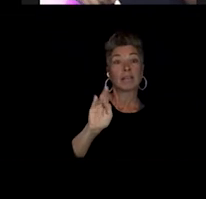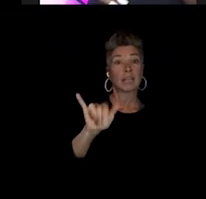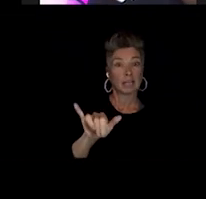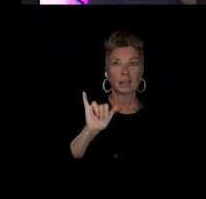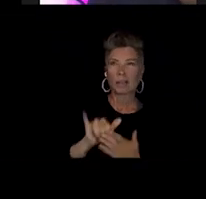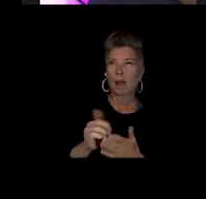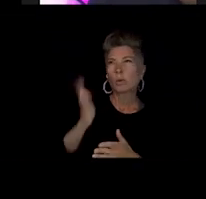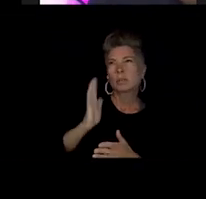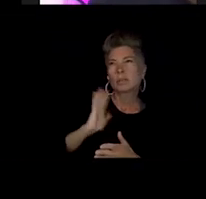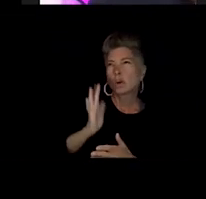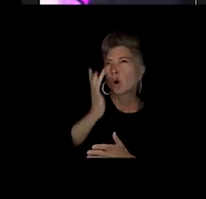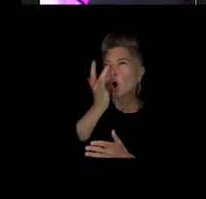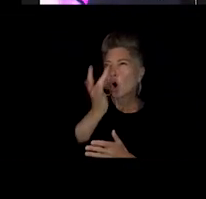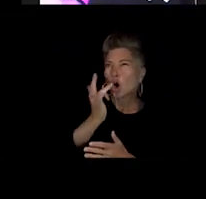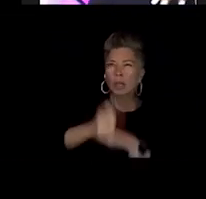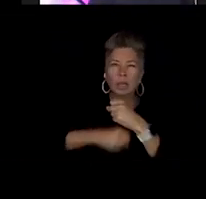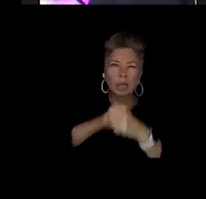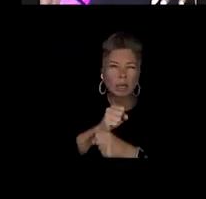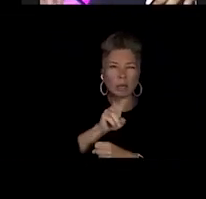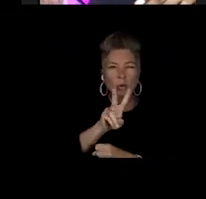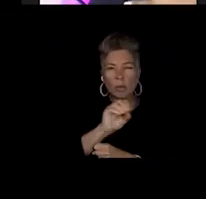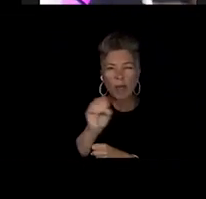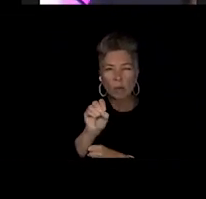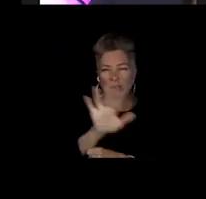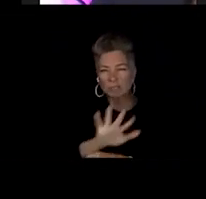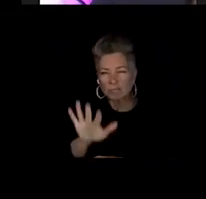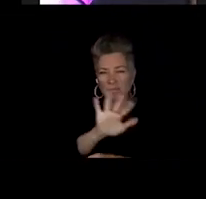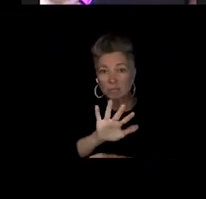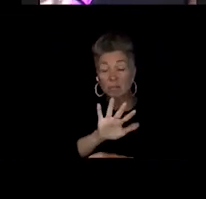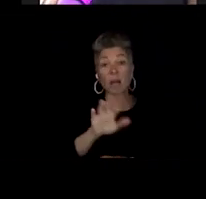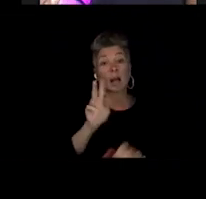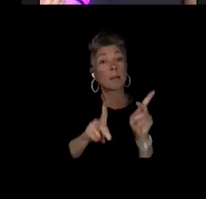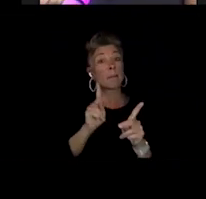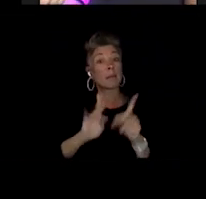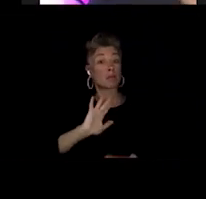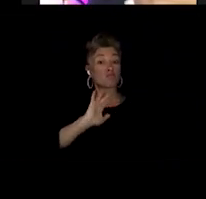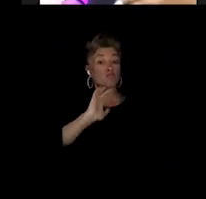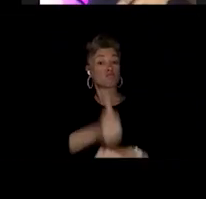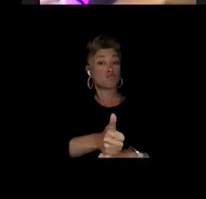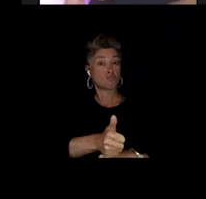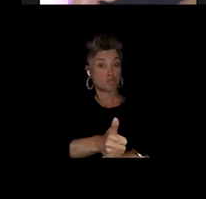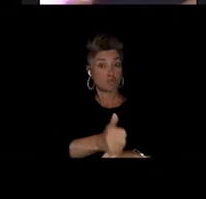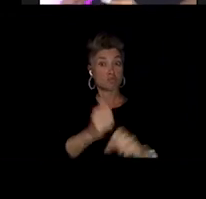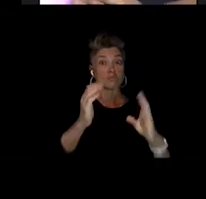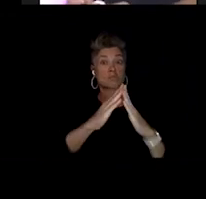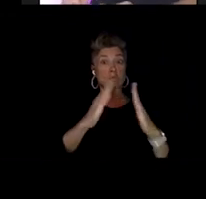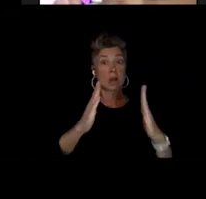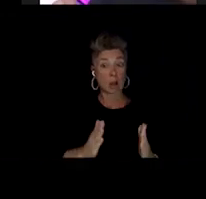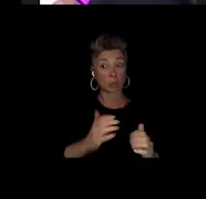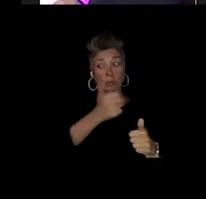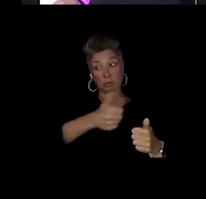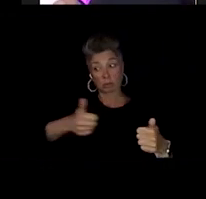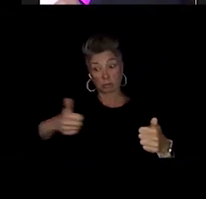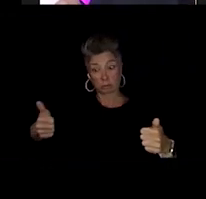And these people who founded these houses and started, which House of Infinity was an organization